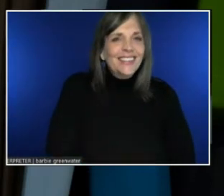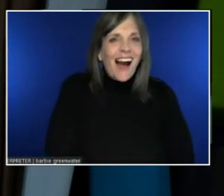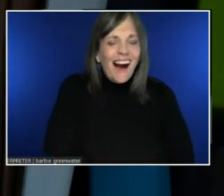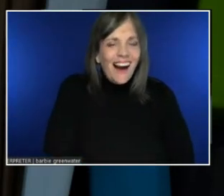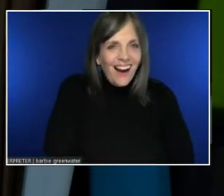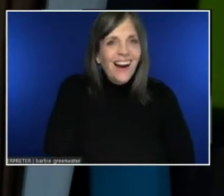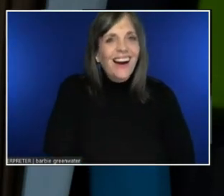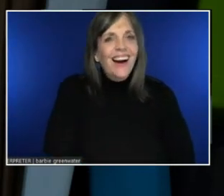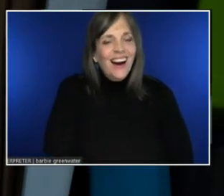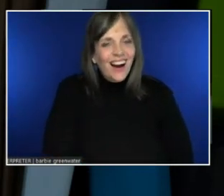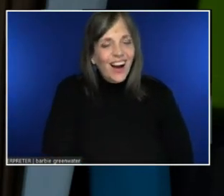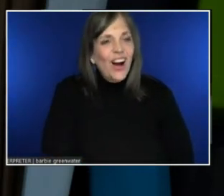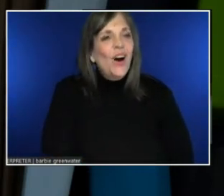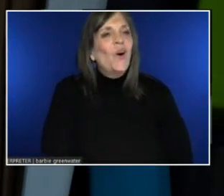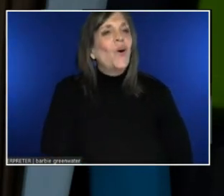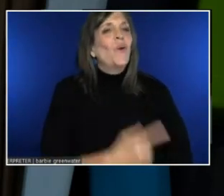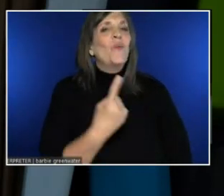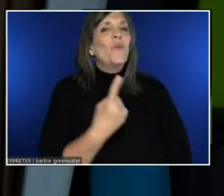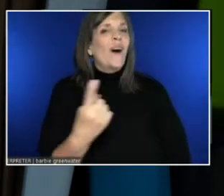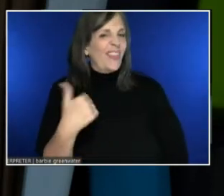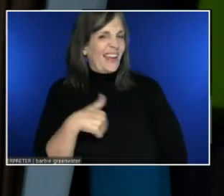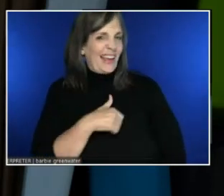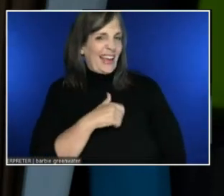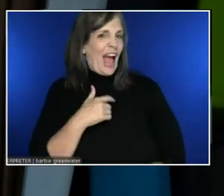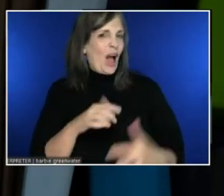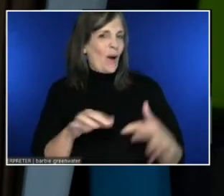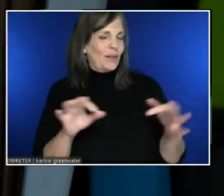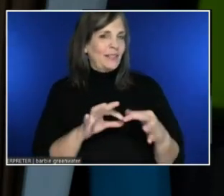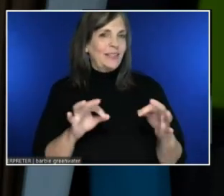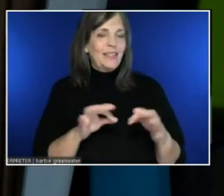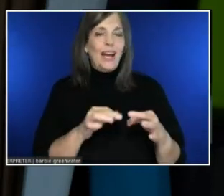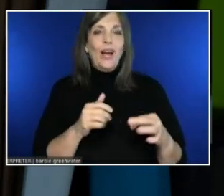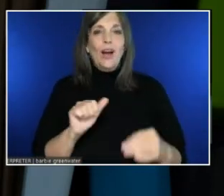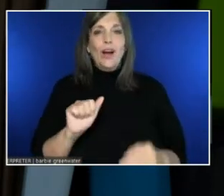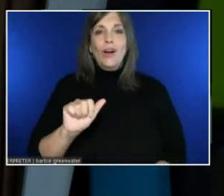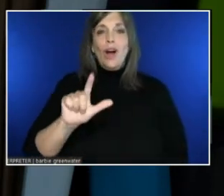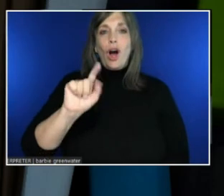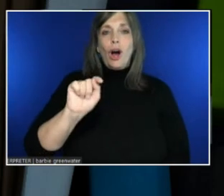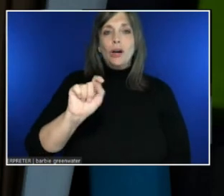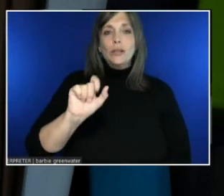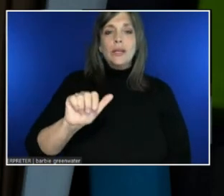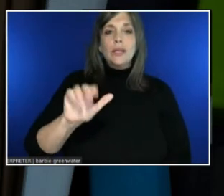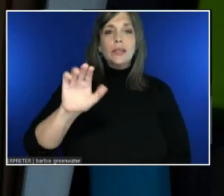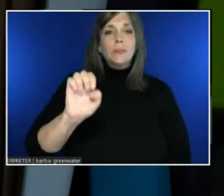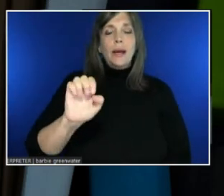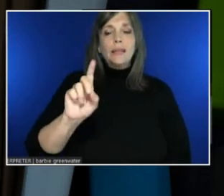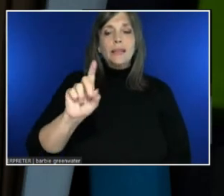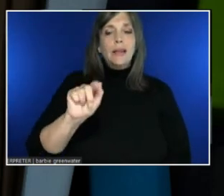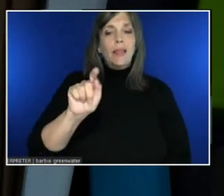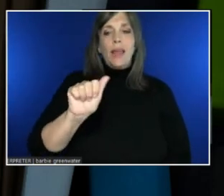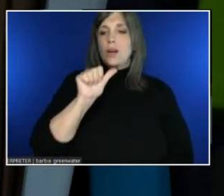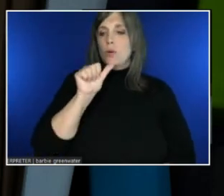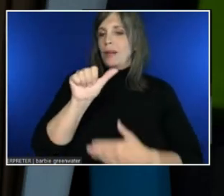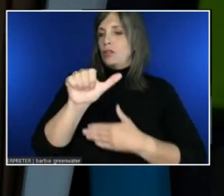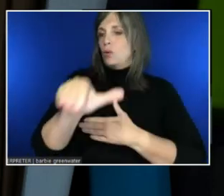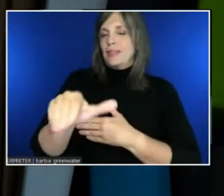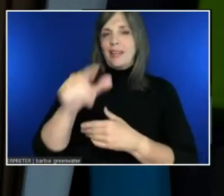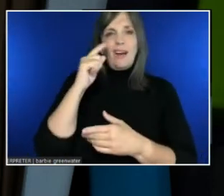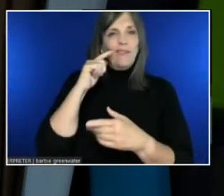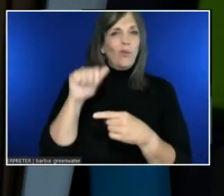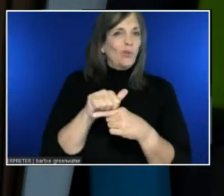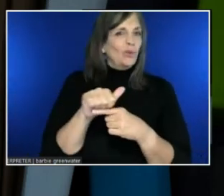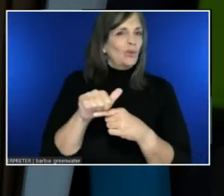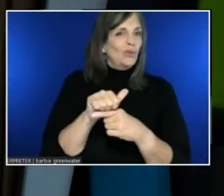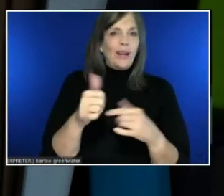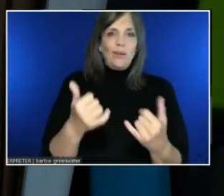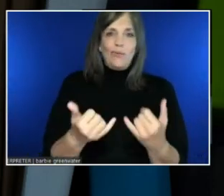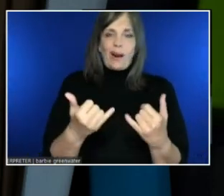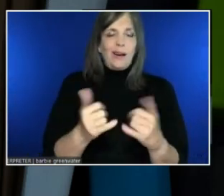So we don't send AltSpace data for the purposes of training right now.